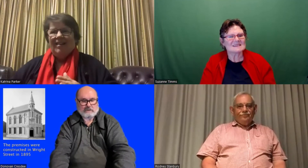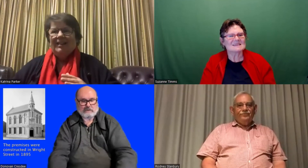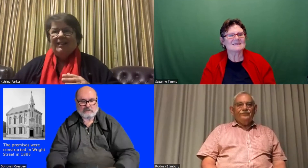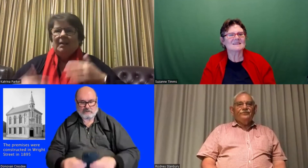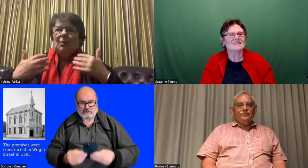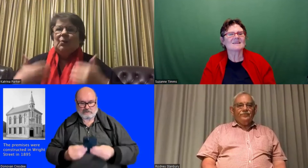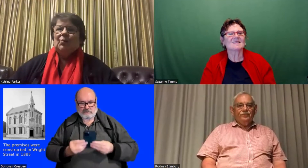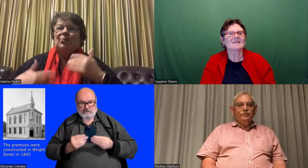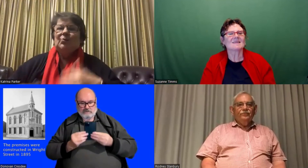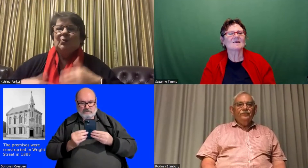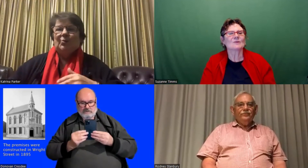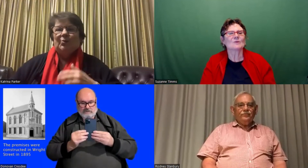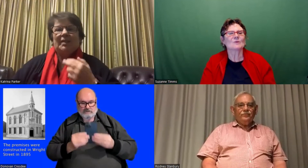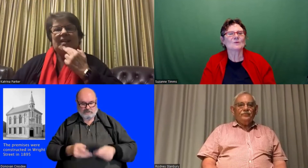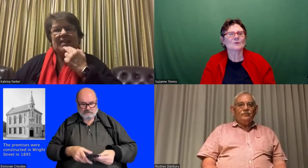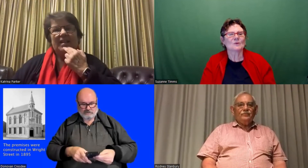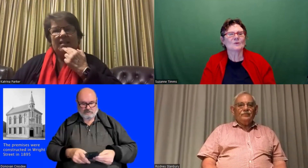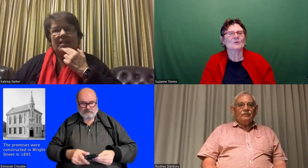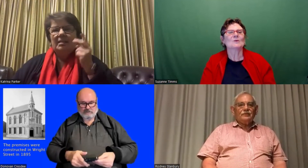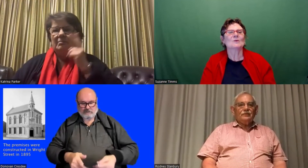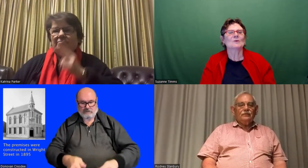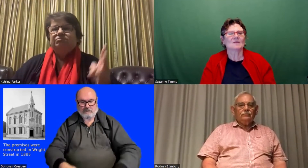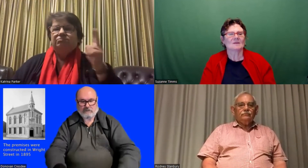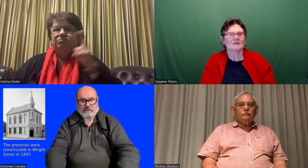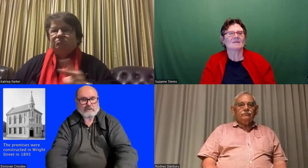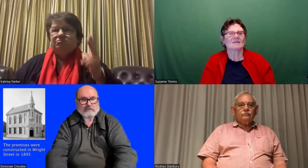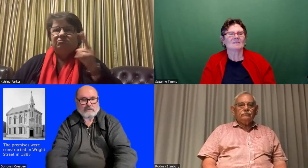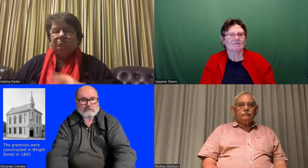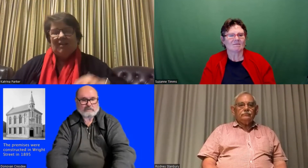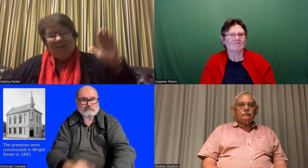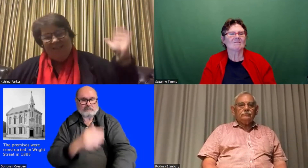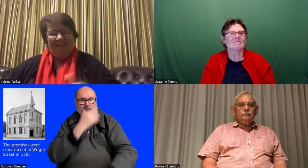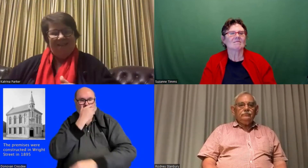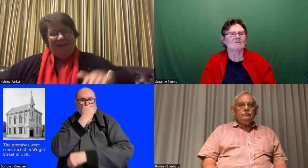on the bottom. Wow, you know that would happen Samuel would often